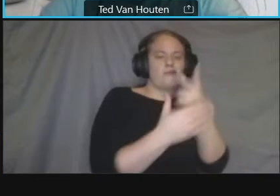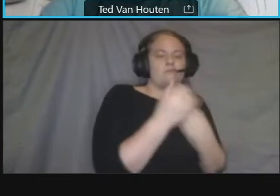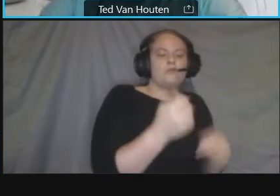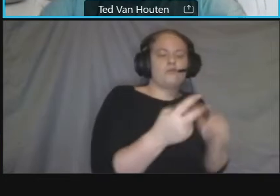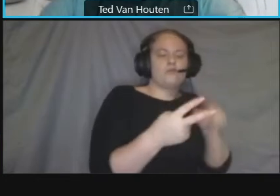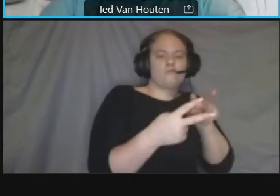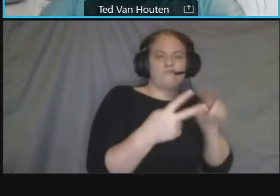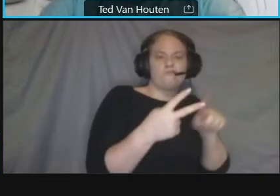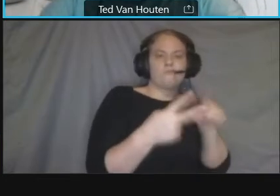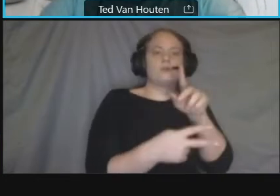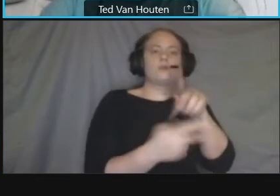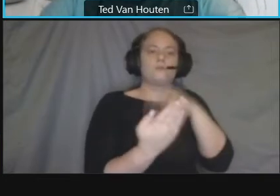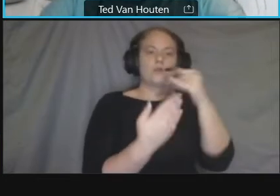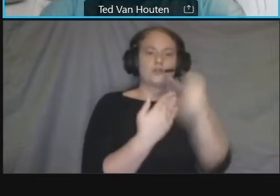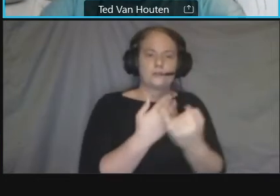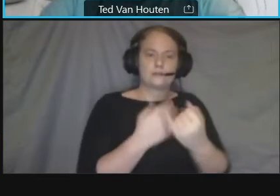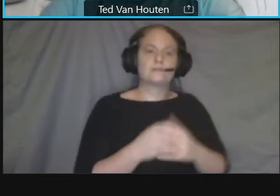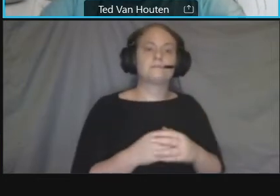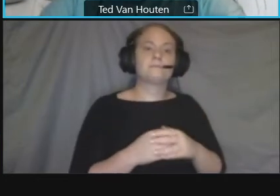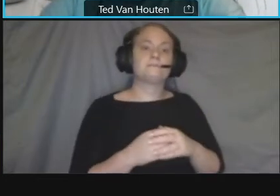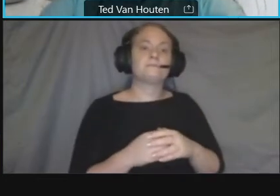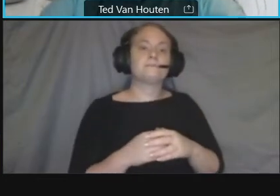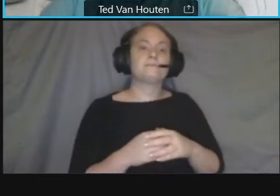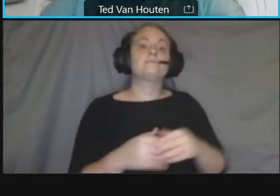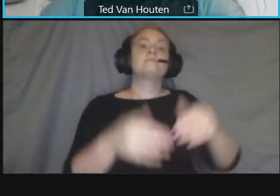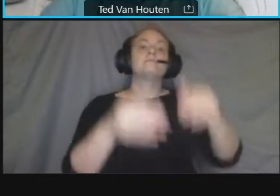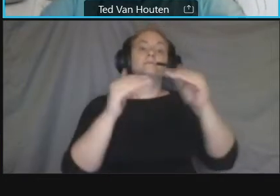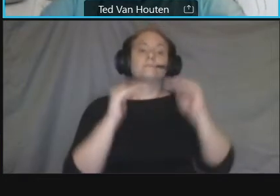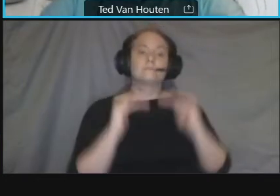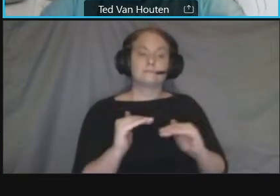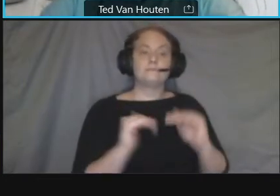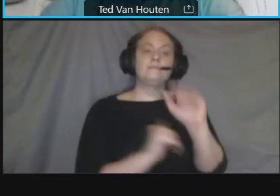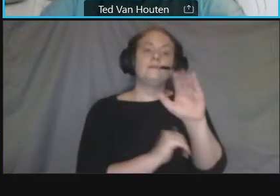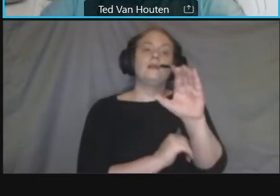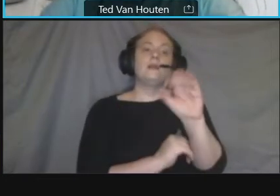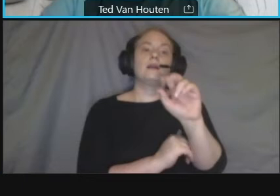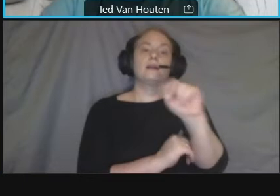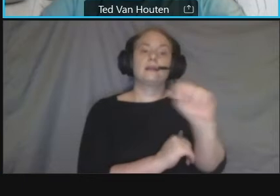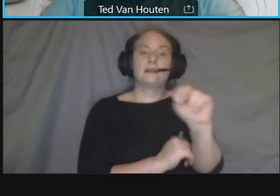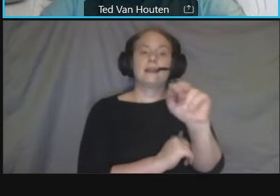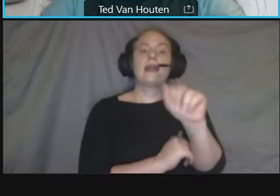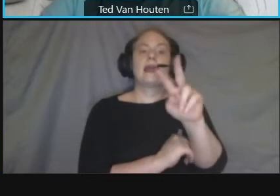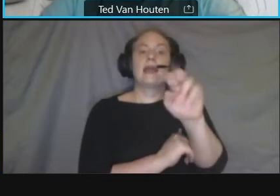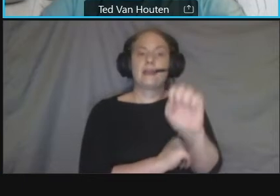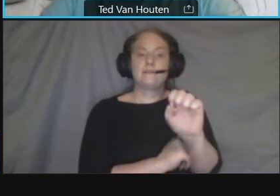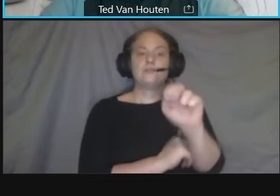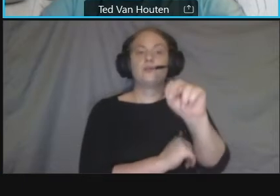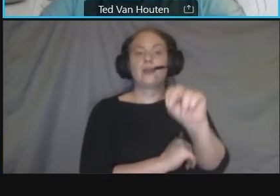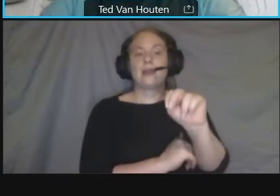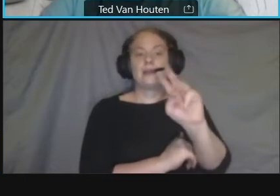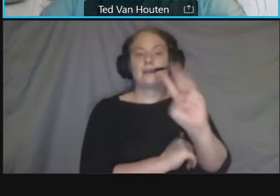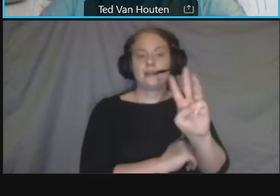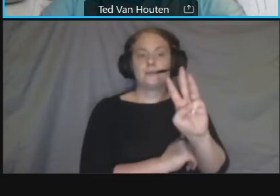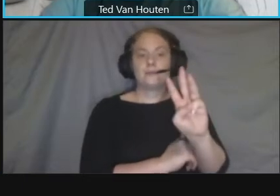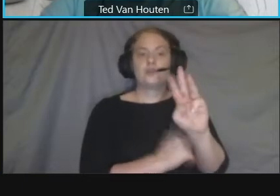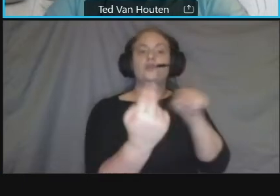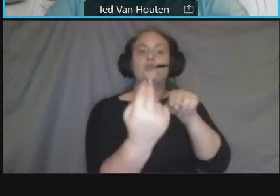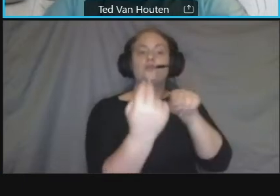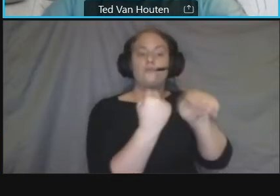the roadway for connecticut avenue we are looking at the area beyond the roadway um so the project